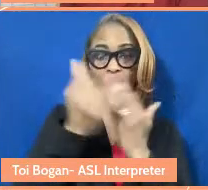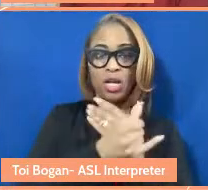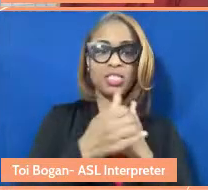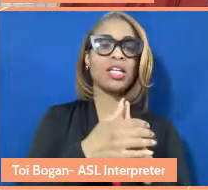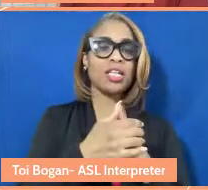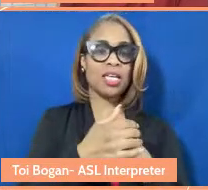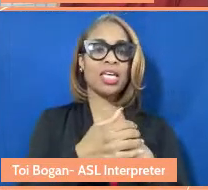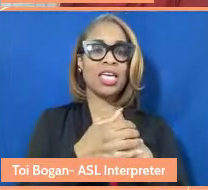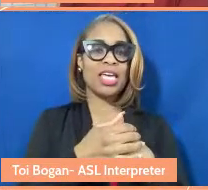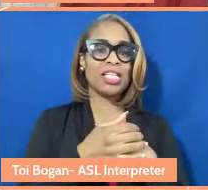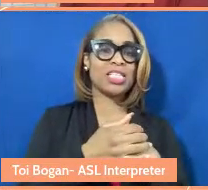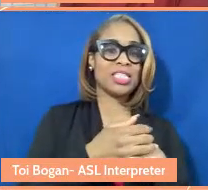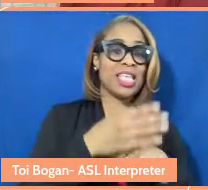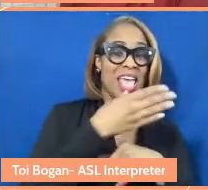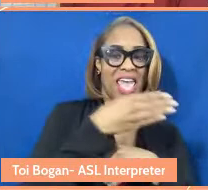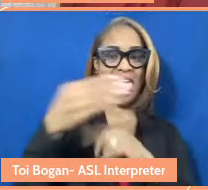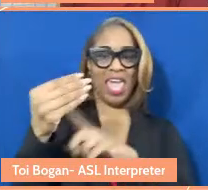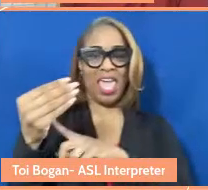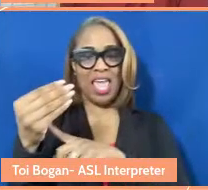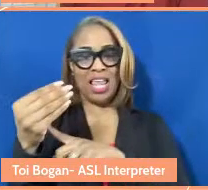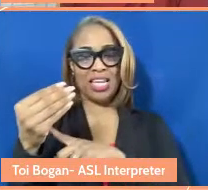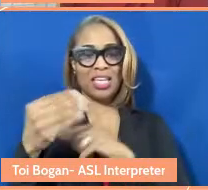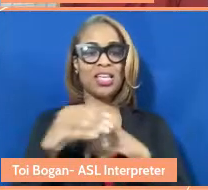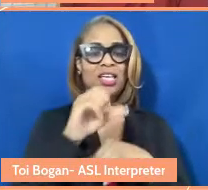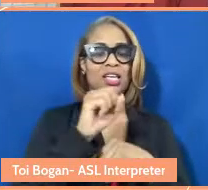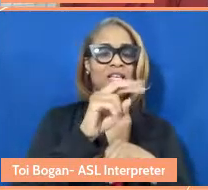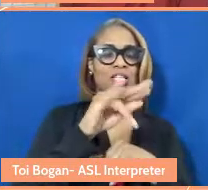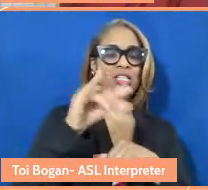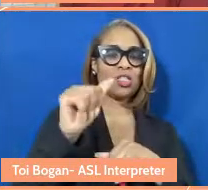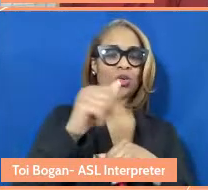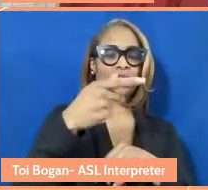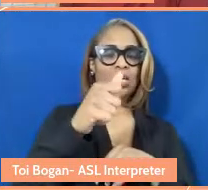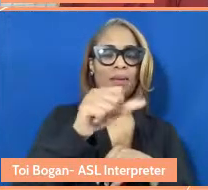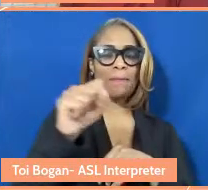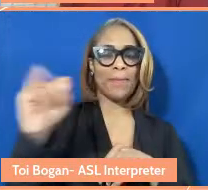right? Sonya Passi says in one of the interviews, "How do we create the conditions for people to